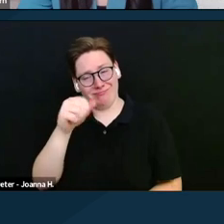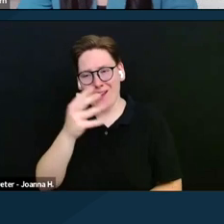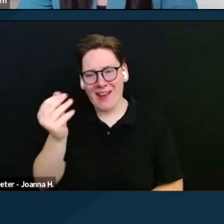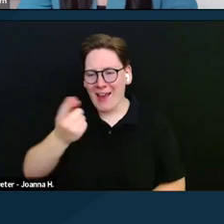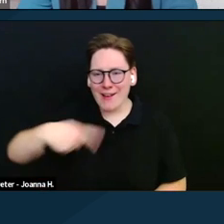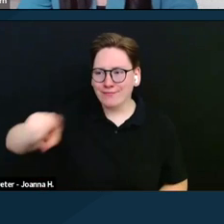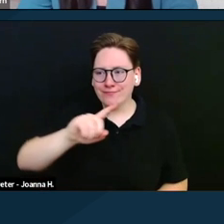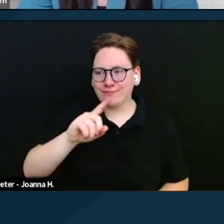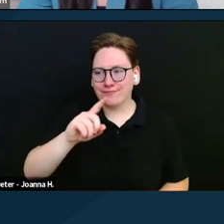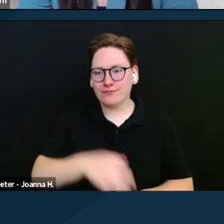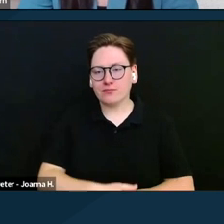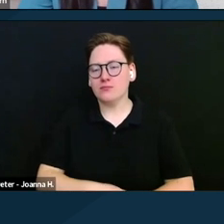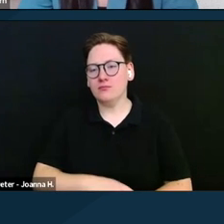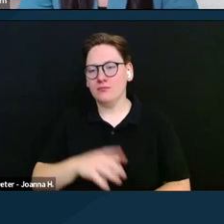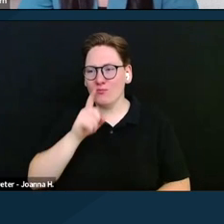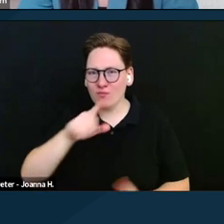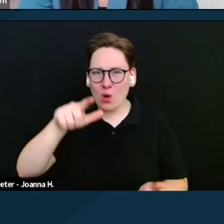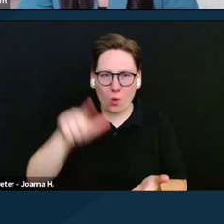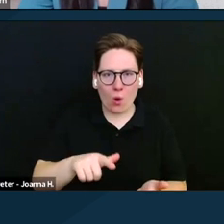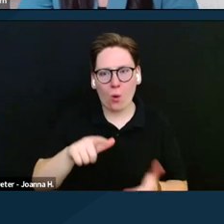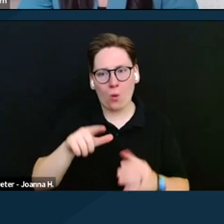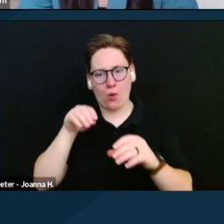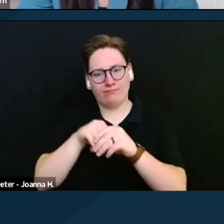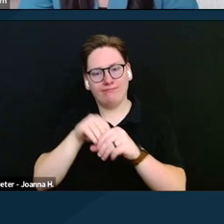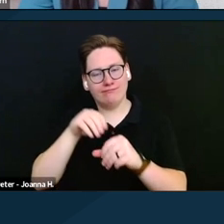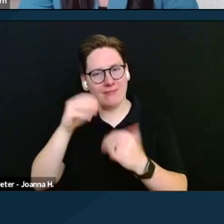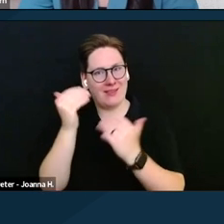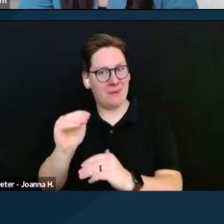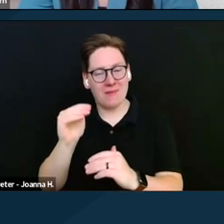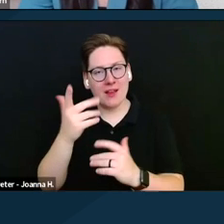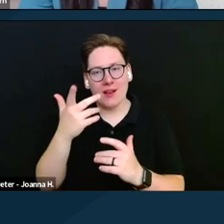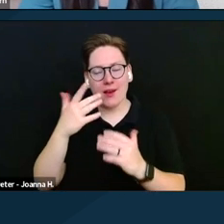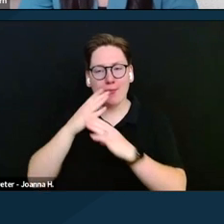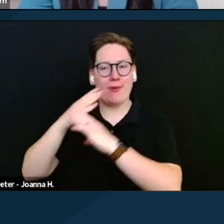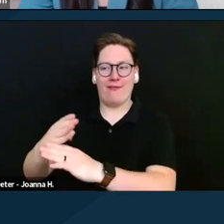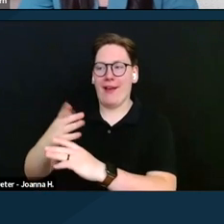but the extremely low asset limit prevents people from saving money from paid work